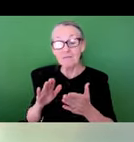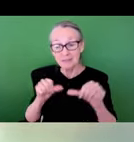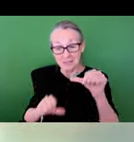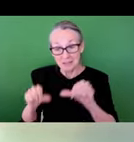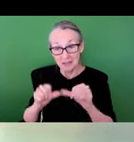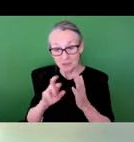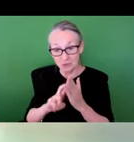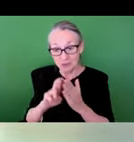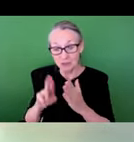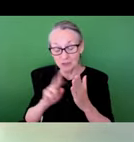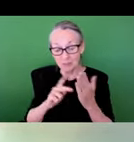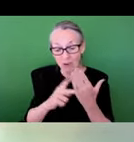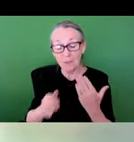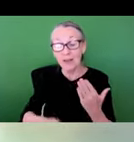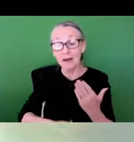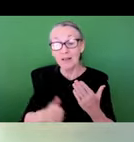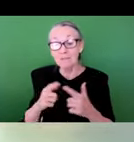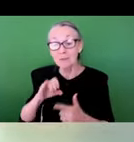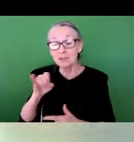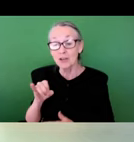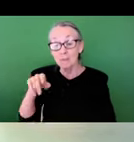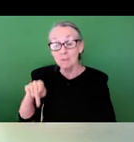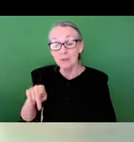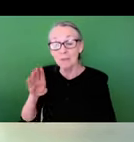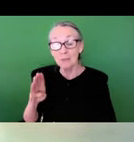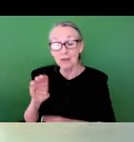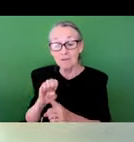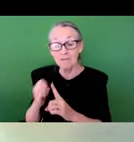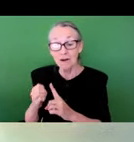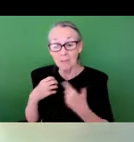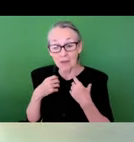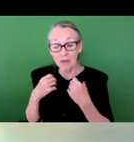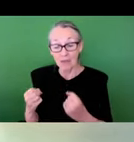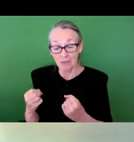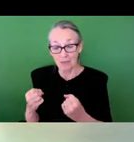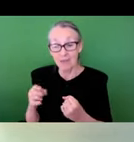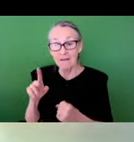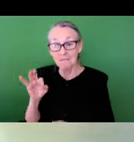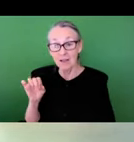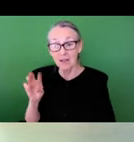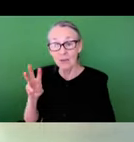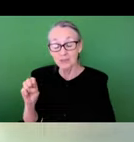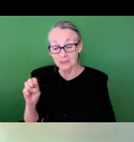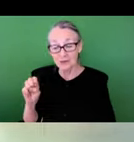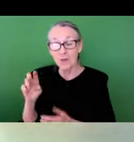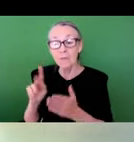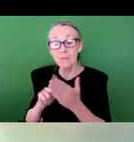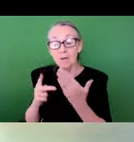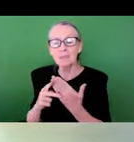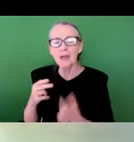and another from the JPB Environmental Health Fellows Program at the Harvard T.H. Chan School of Public Health.